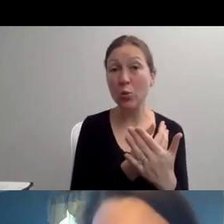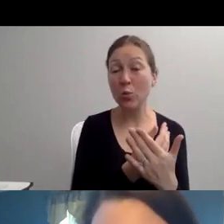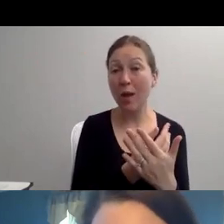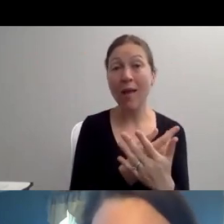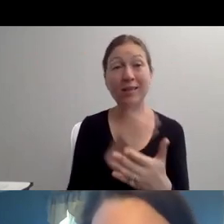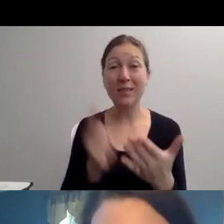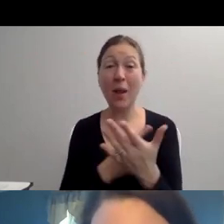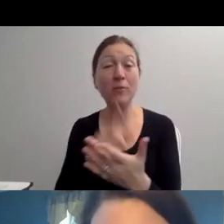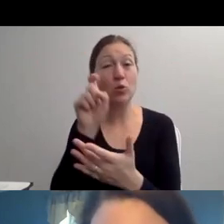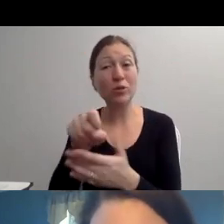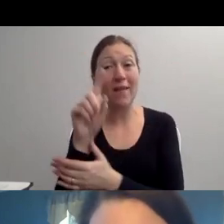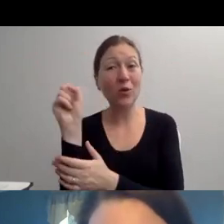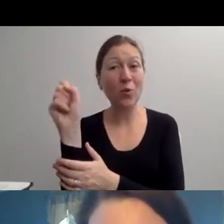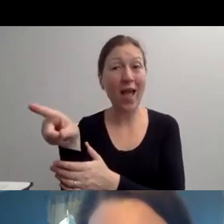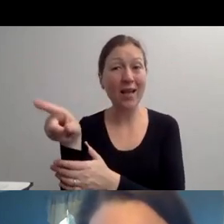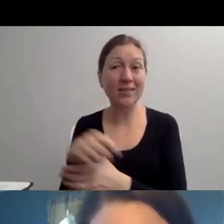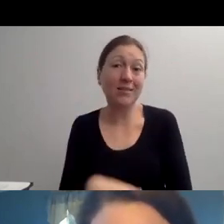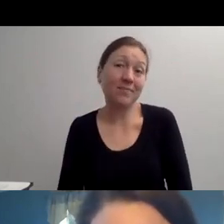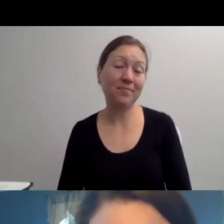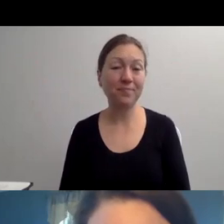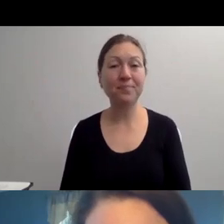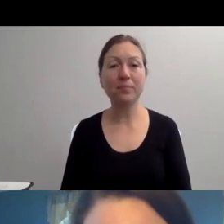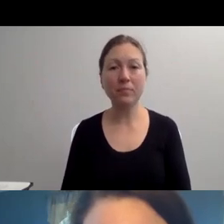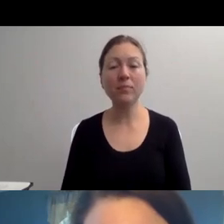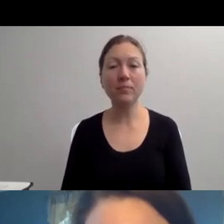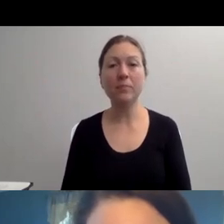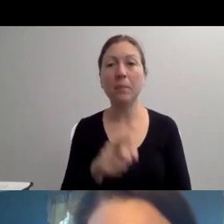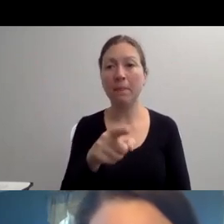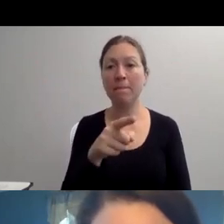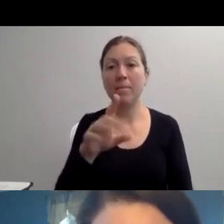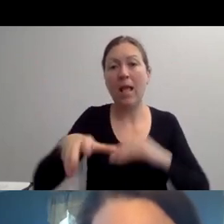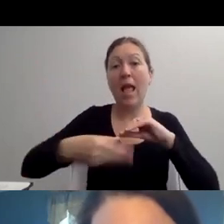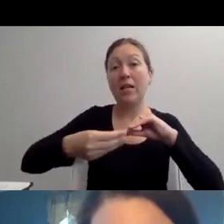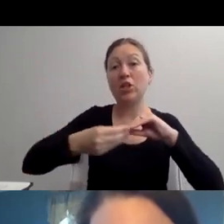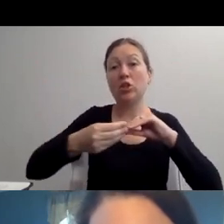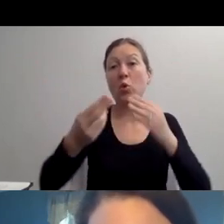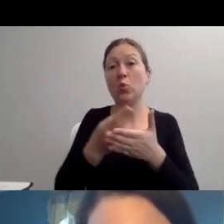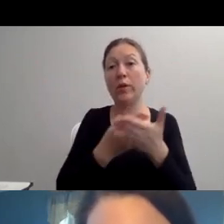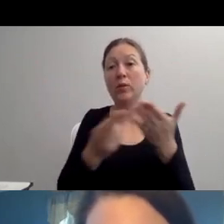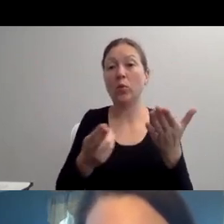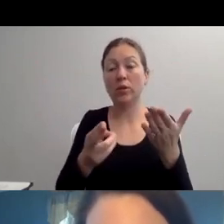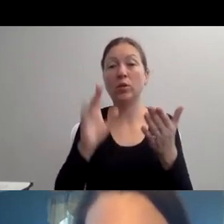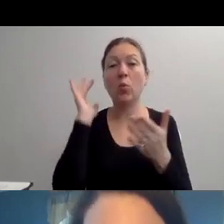. ">> THANK YOU, DALLAS. THANK YOU, EVERYONE."